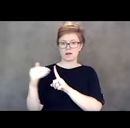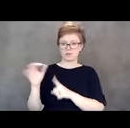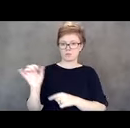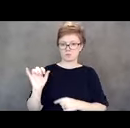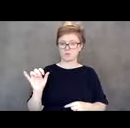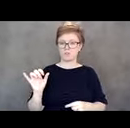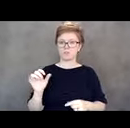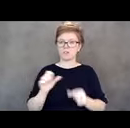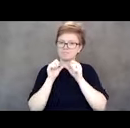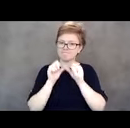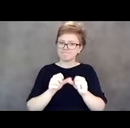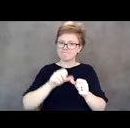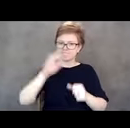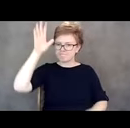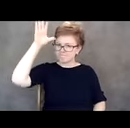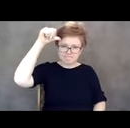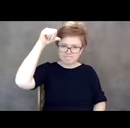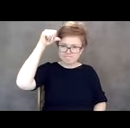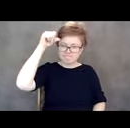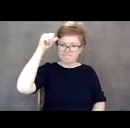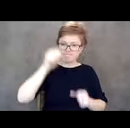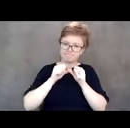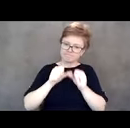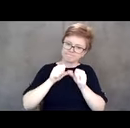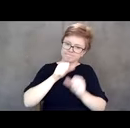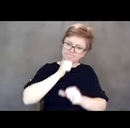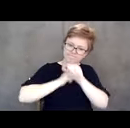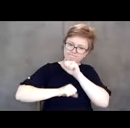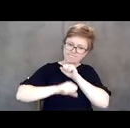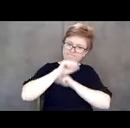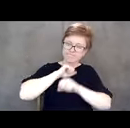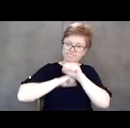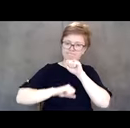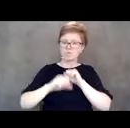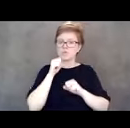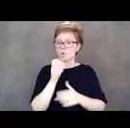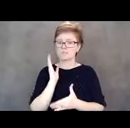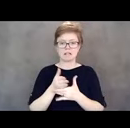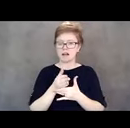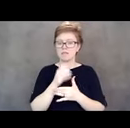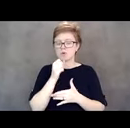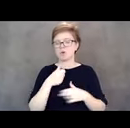keep fighting; don't stop telling your story. It's never old. It may be old to you because you've said it